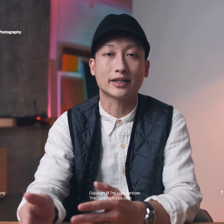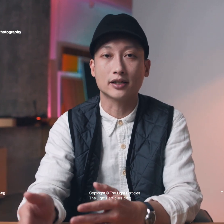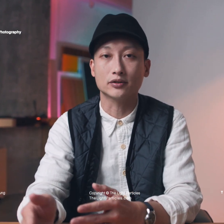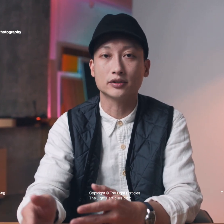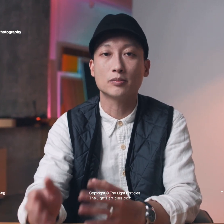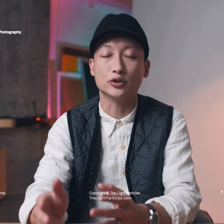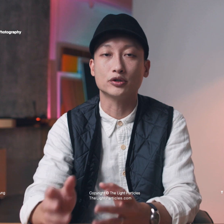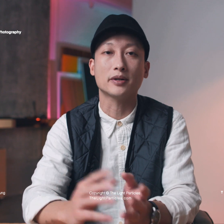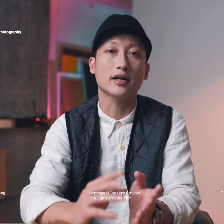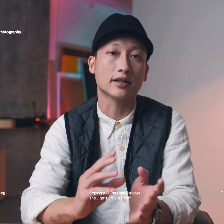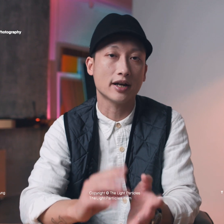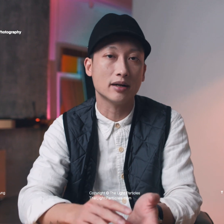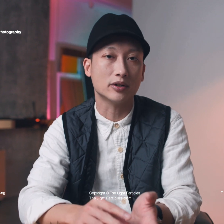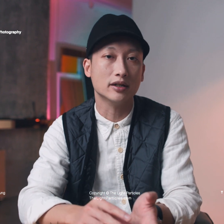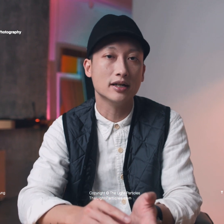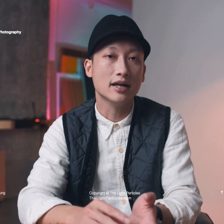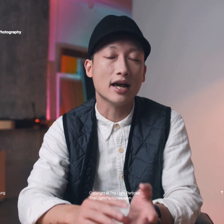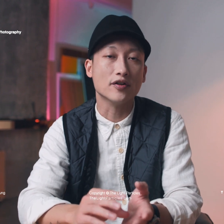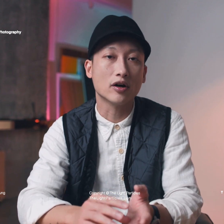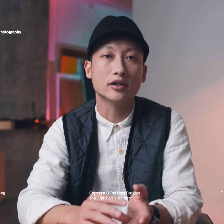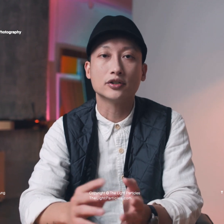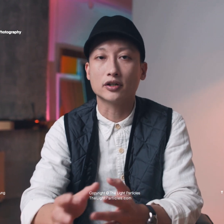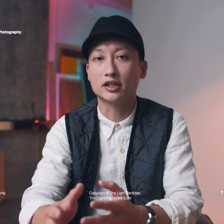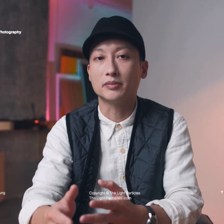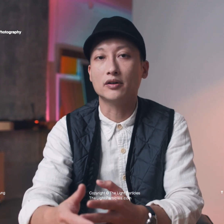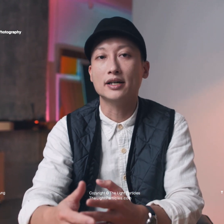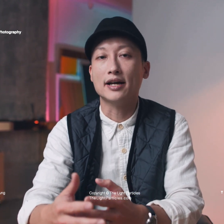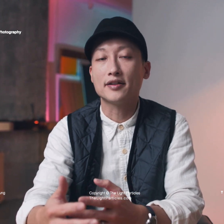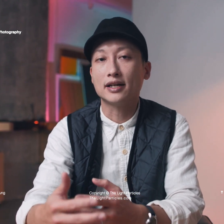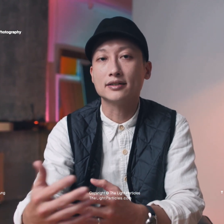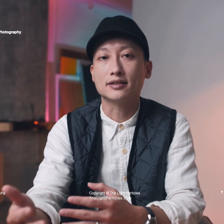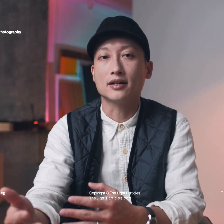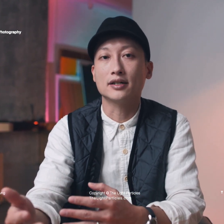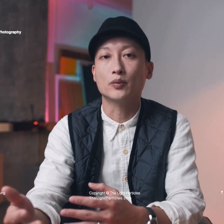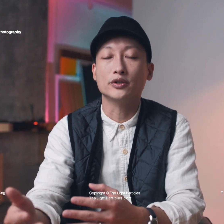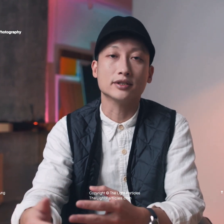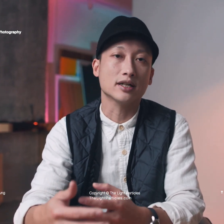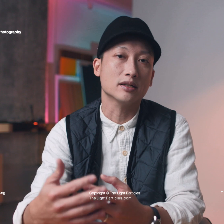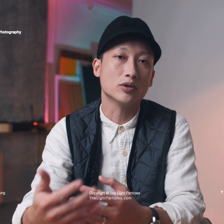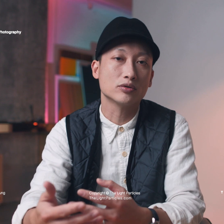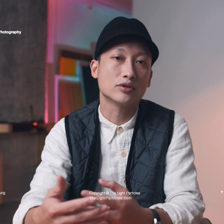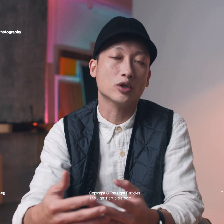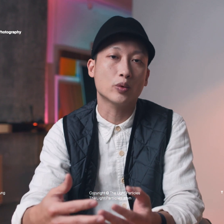or rectangles produced by a camera and not talking about anything in design where you design a poster